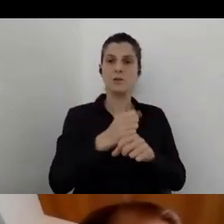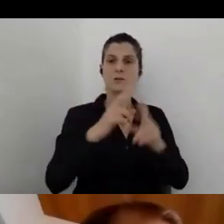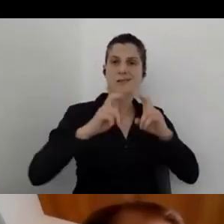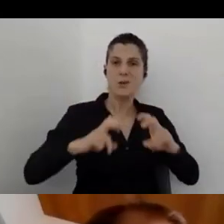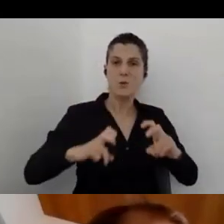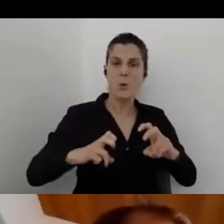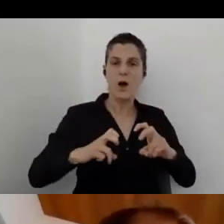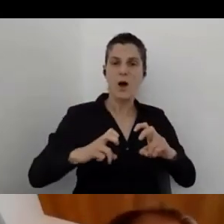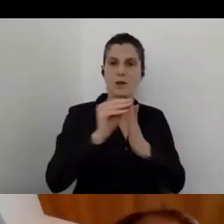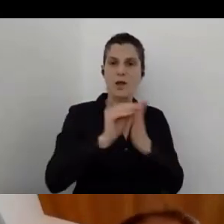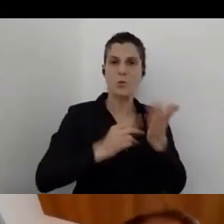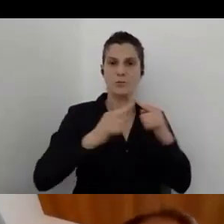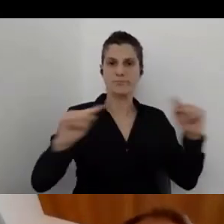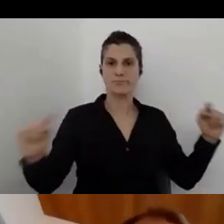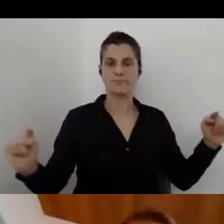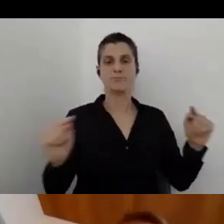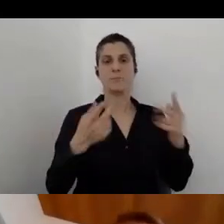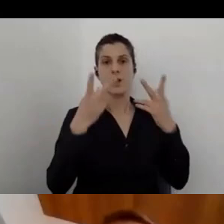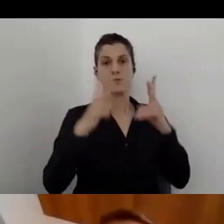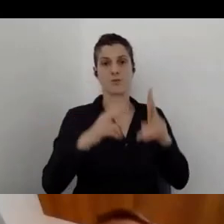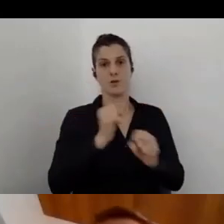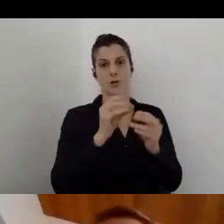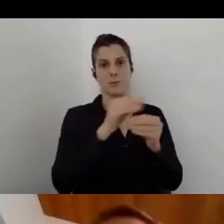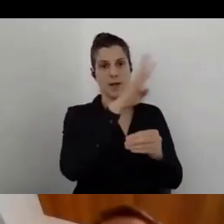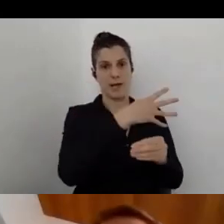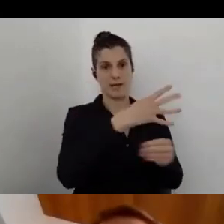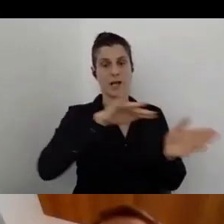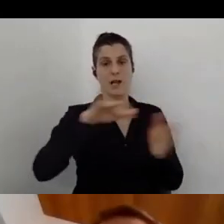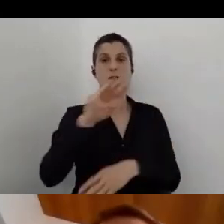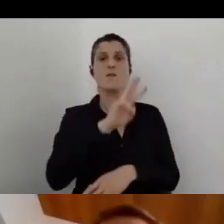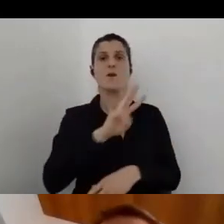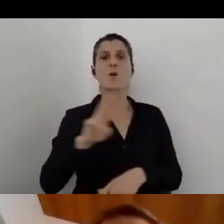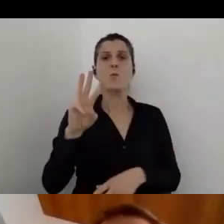So you can do it with that. The Word booklet, of course,